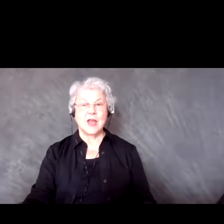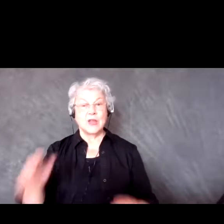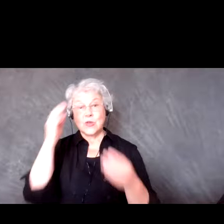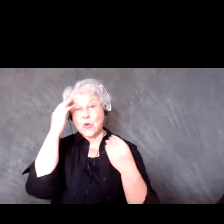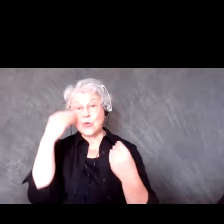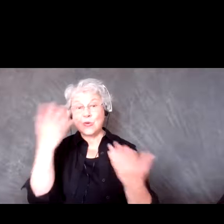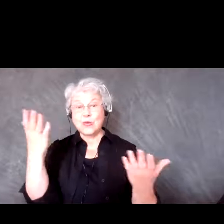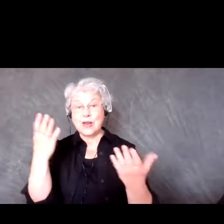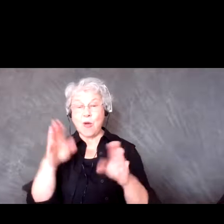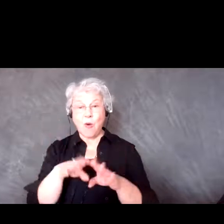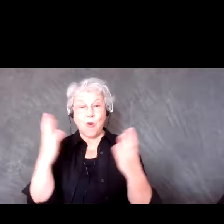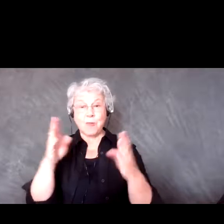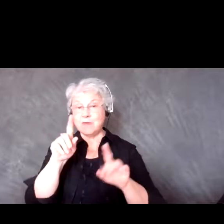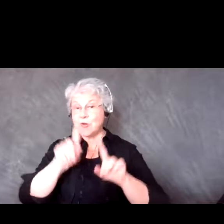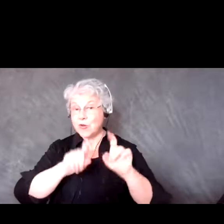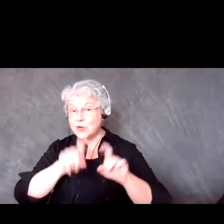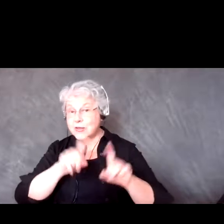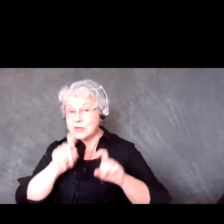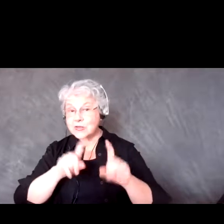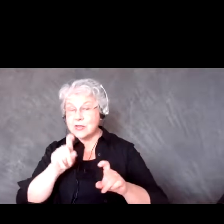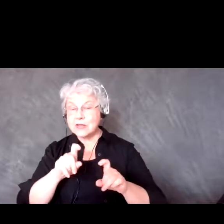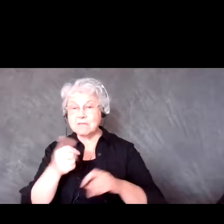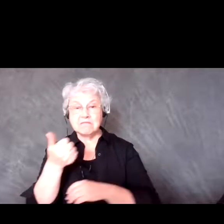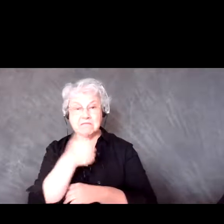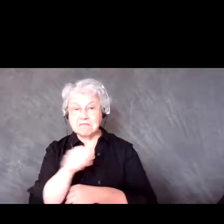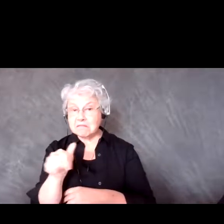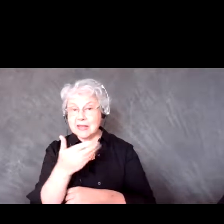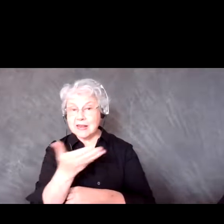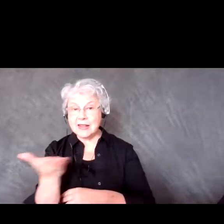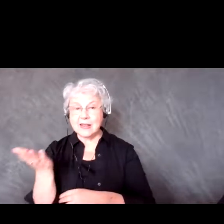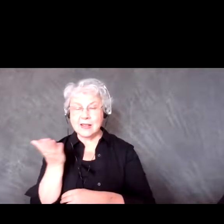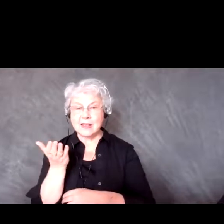questions at the moment, if anyone has specific questions they want to ask.